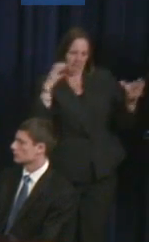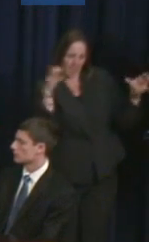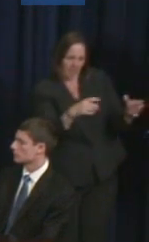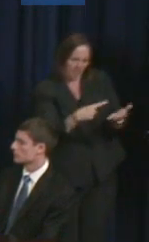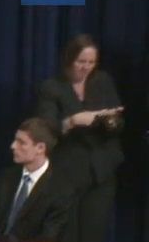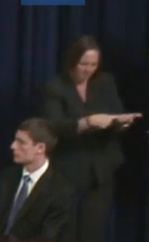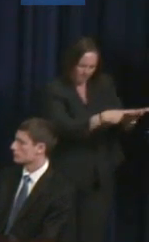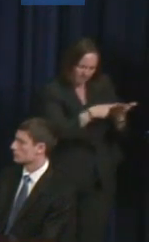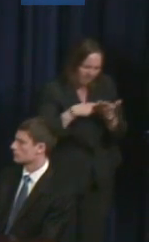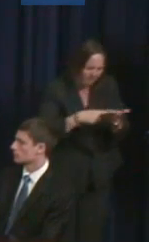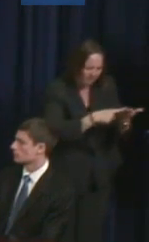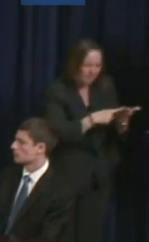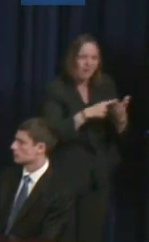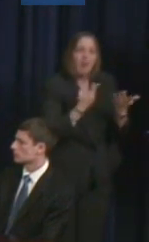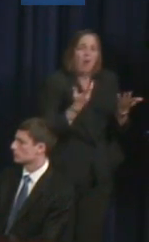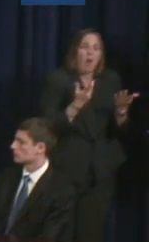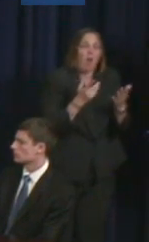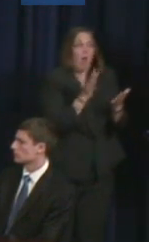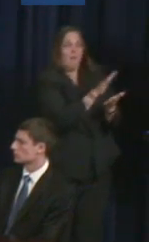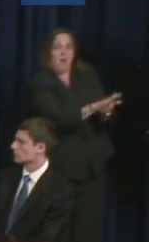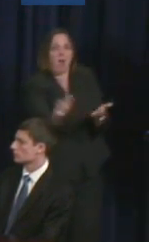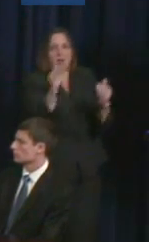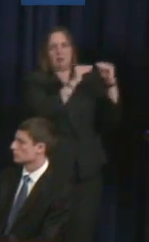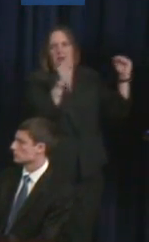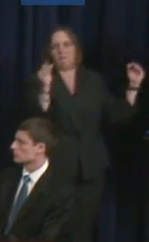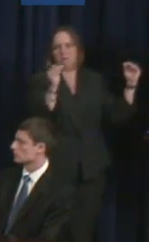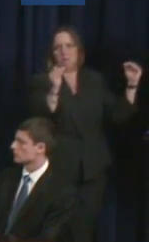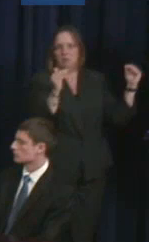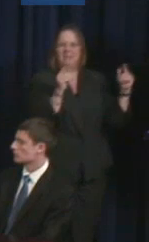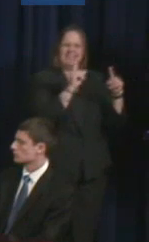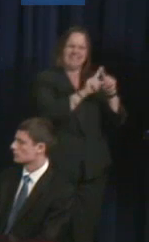athletes with disabilities at the NCAA level.